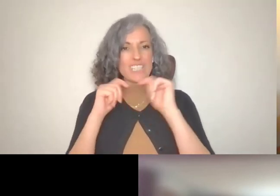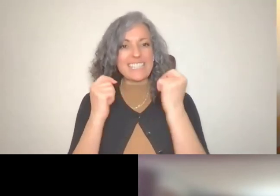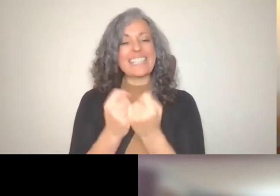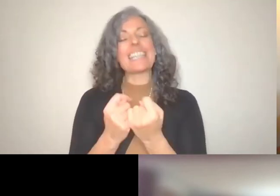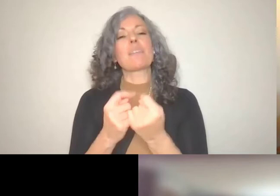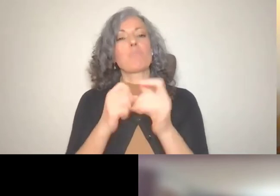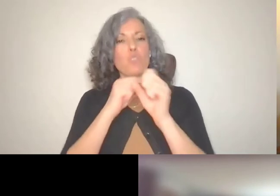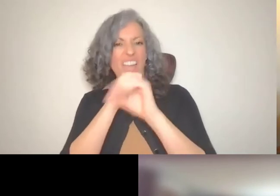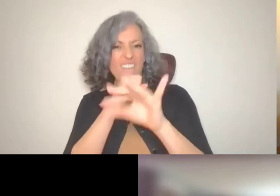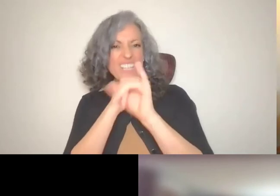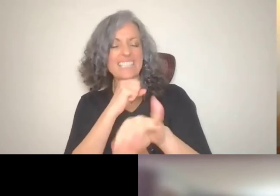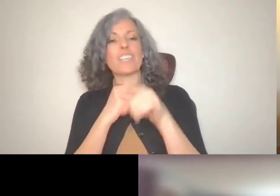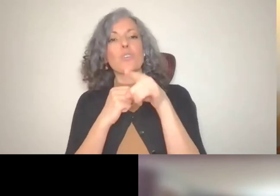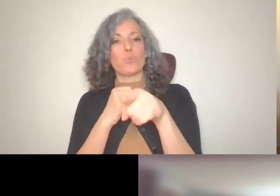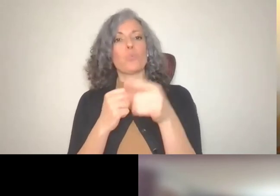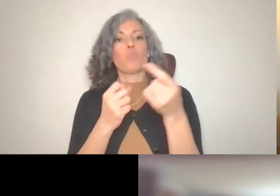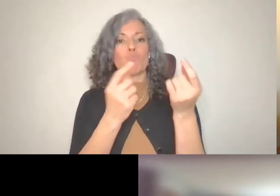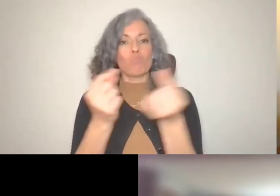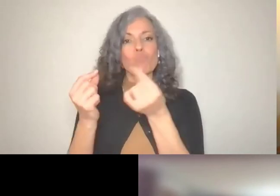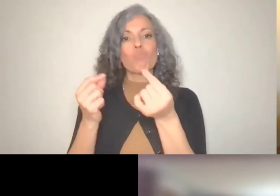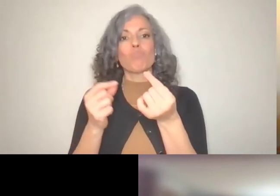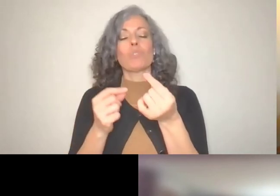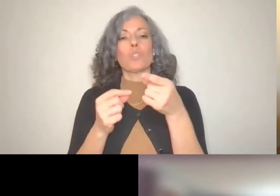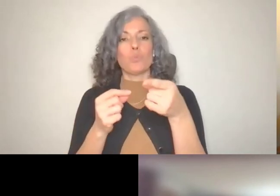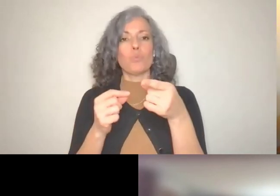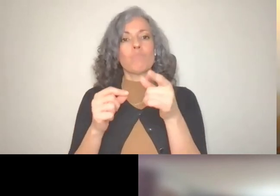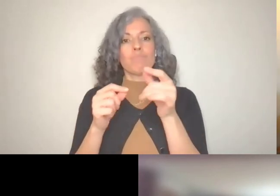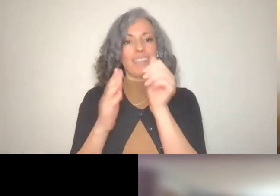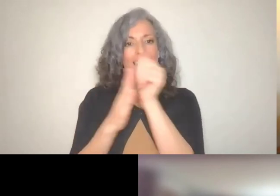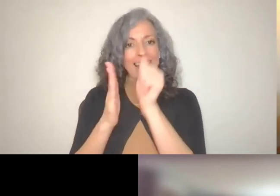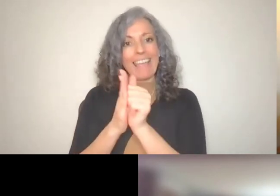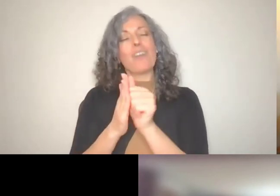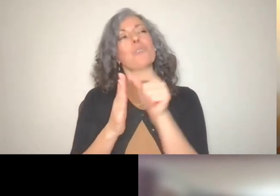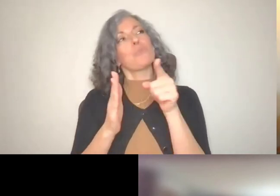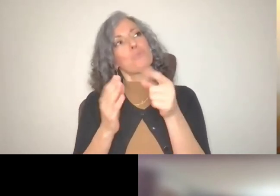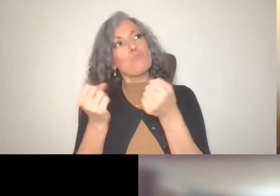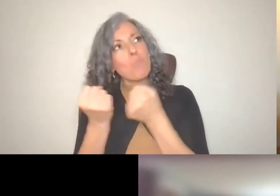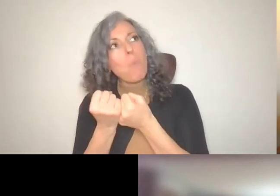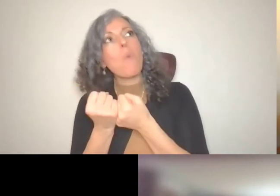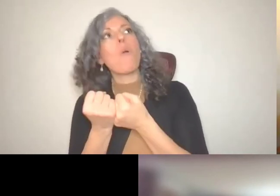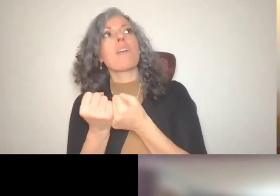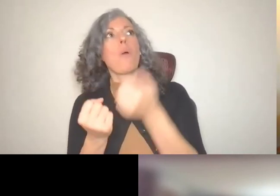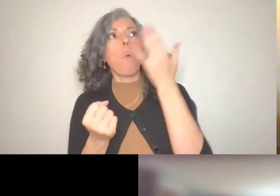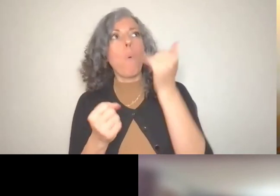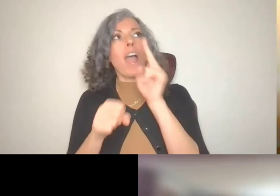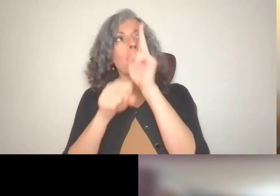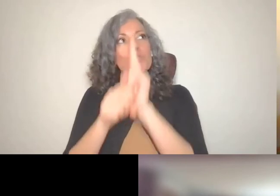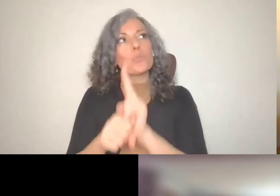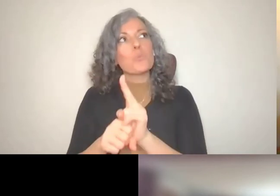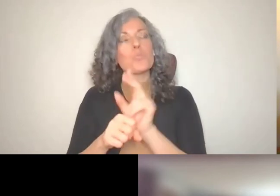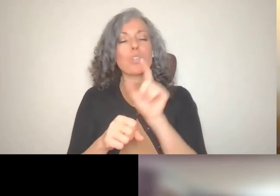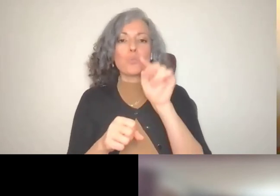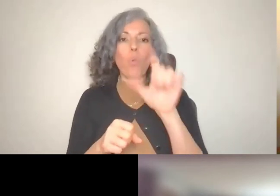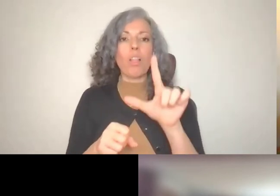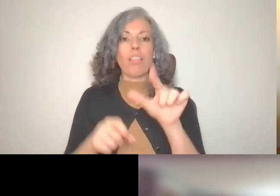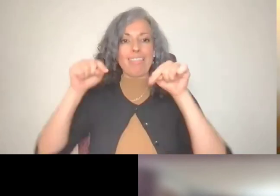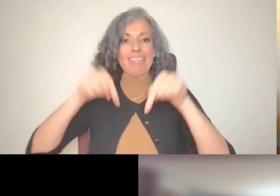And how you have to promote ABLE accounts is all of our ambassadors do? Why? This is a useful tool? But can you talk about how